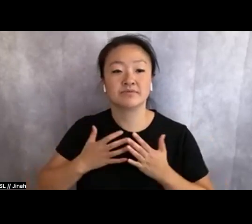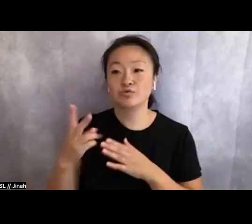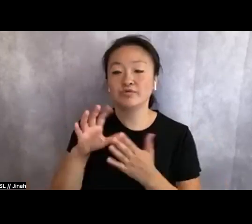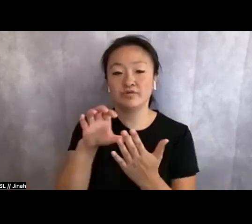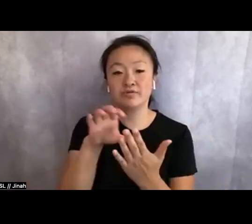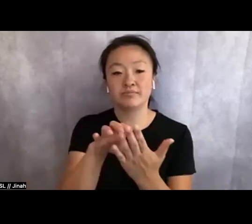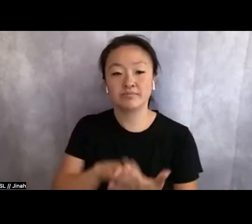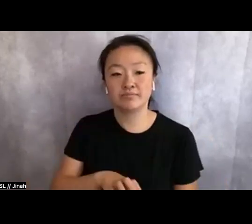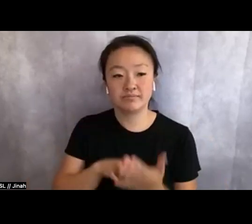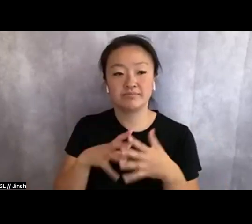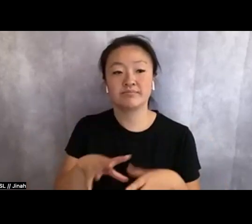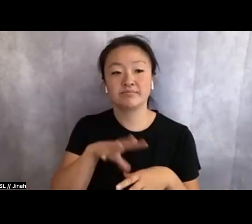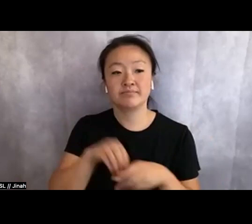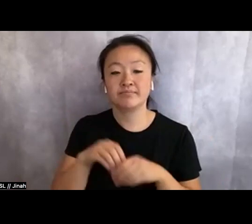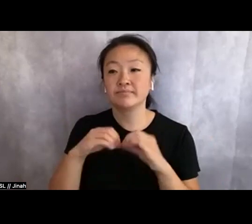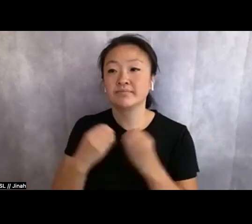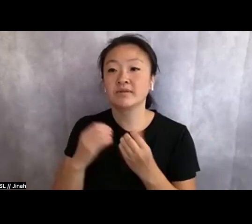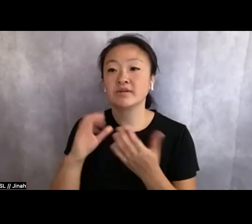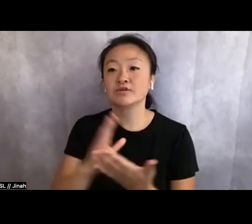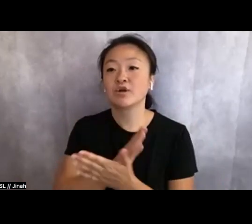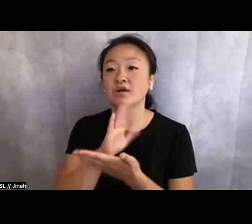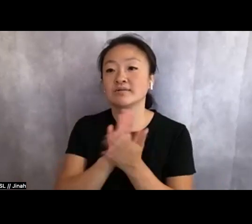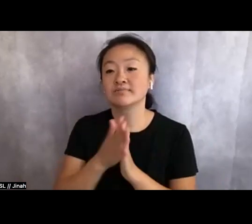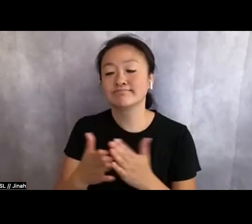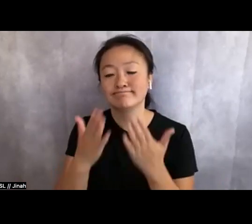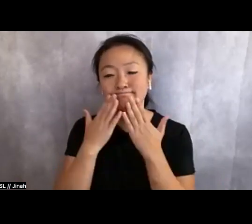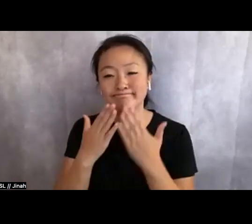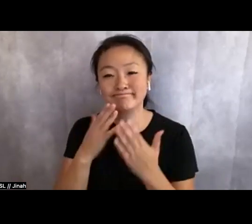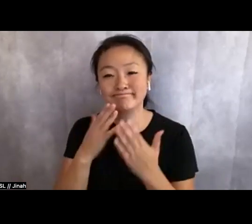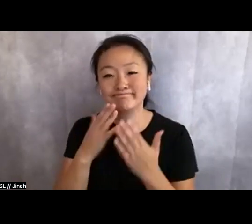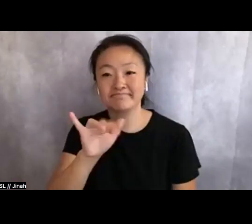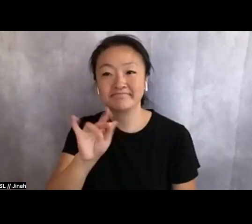We are so grateful to have Ryka's energy with us this evening,